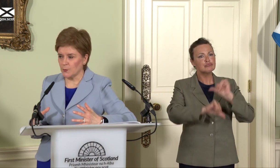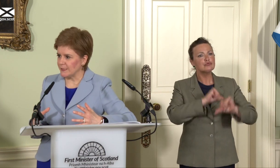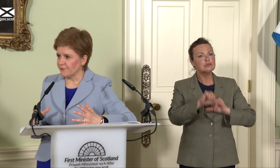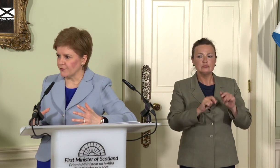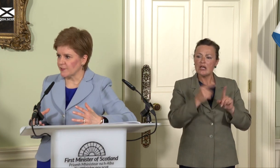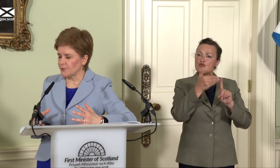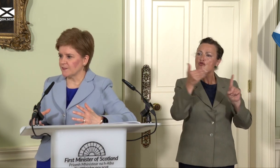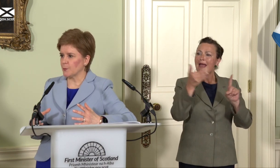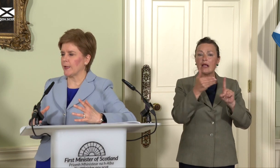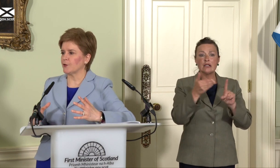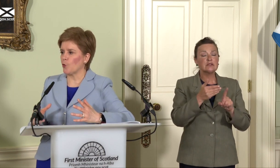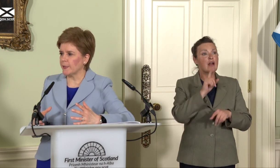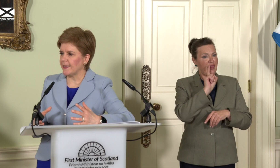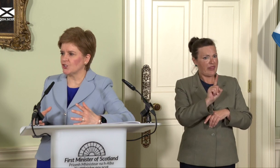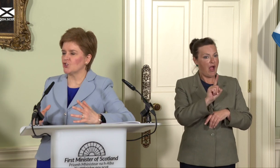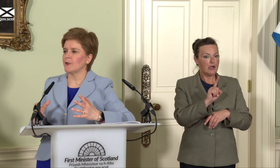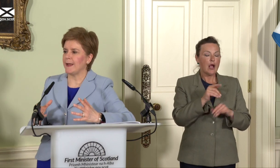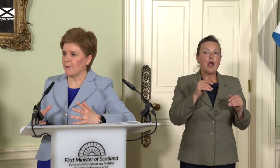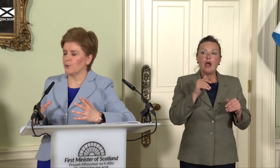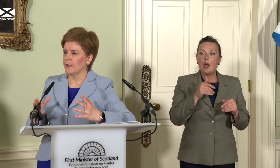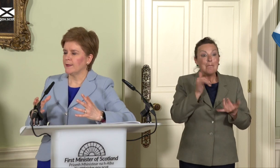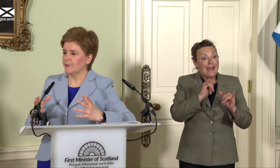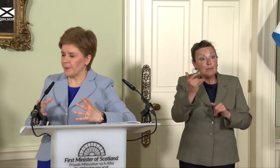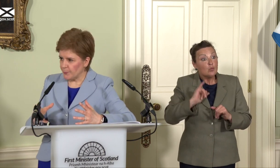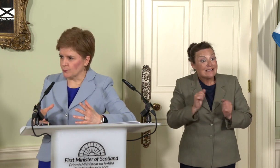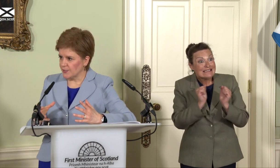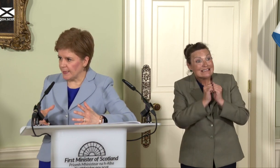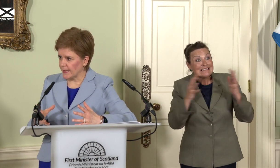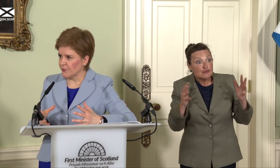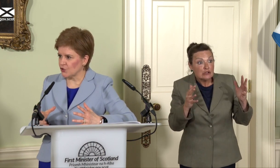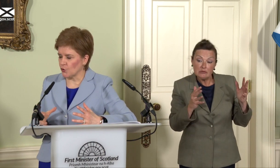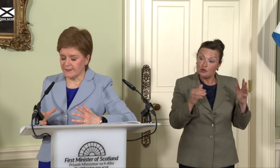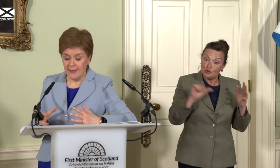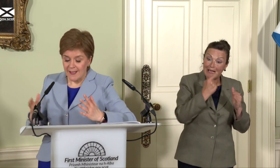differ on the substance but we have an obligation to enable the people to make the choice.